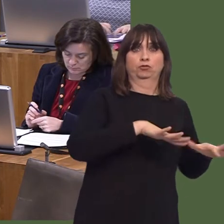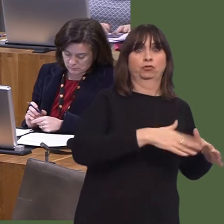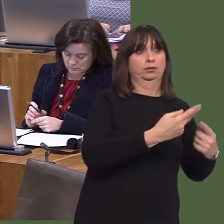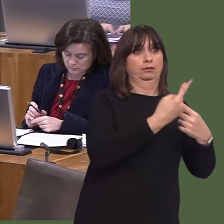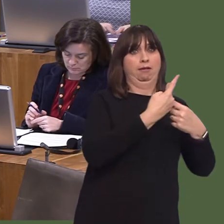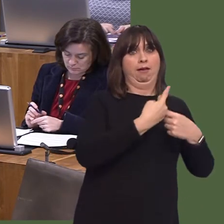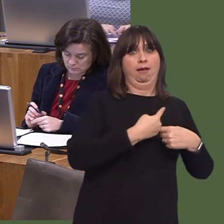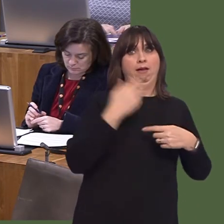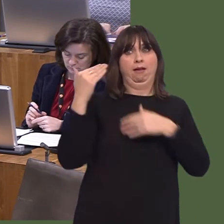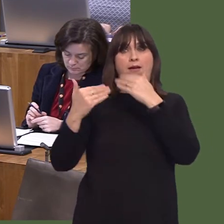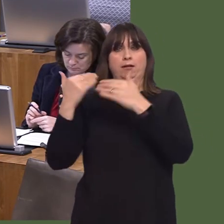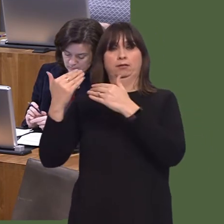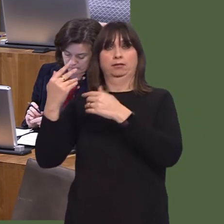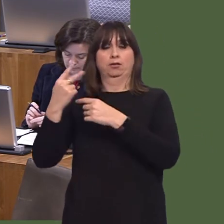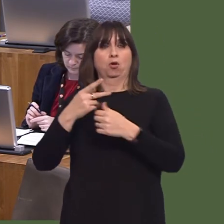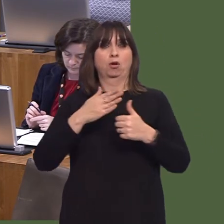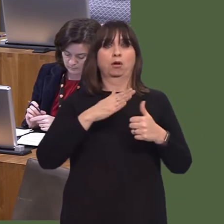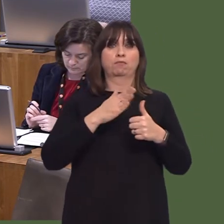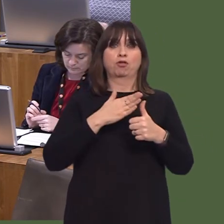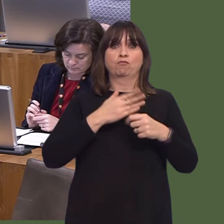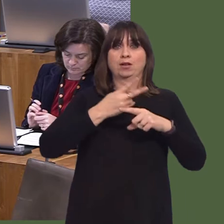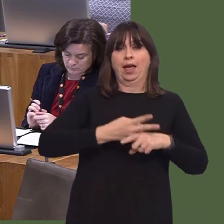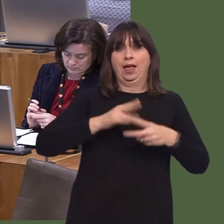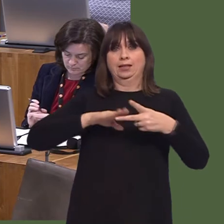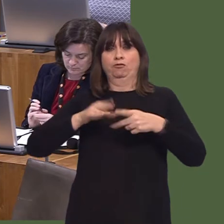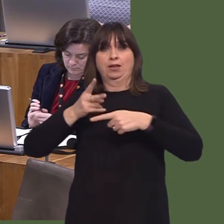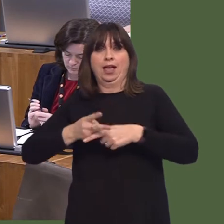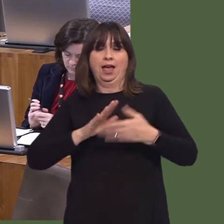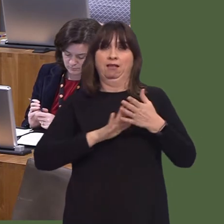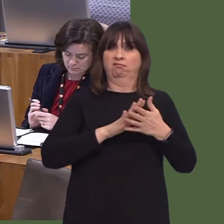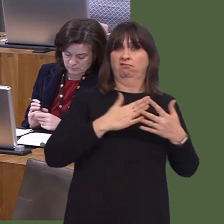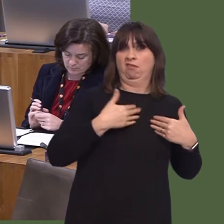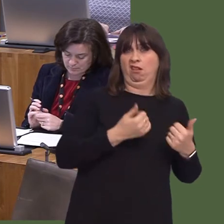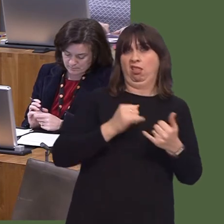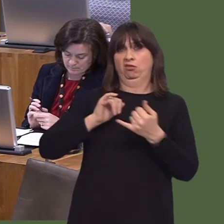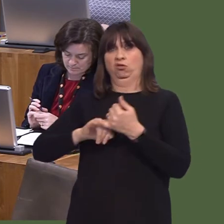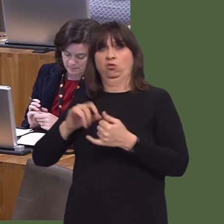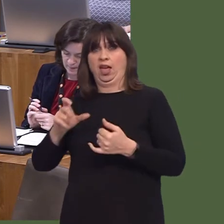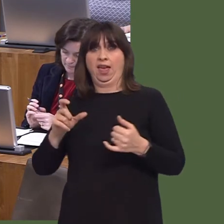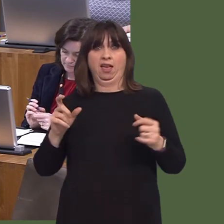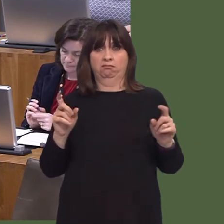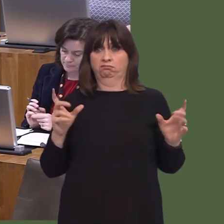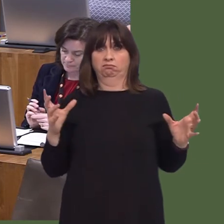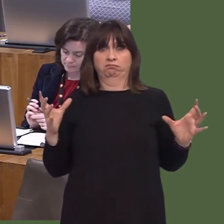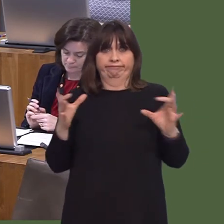just get rid of them and that's the end of it', because there has to be a twin-track